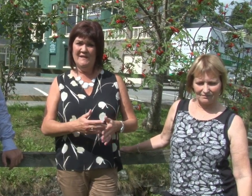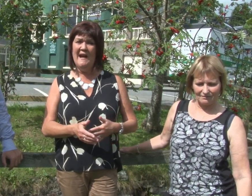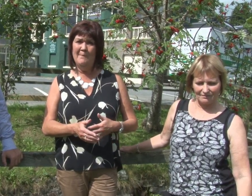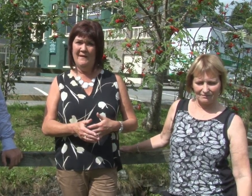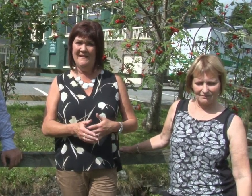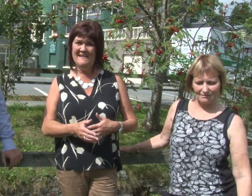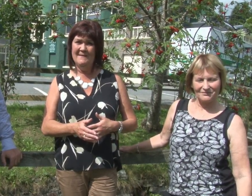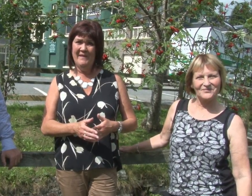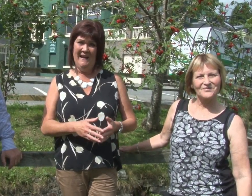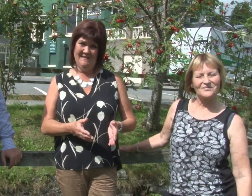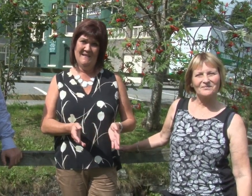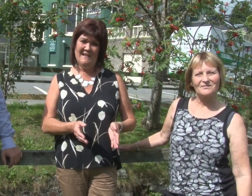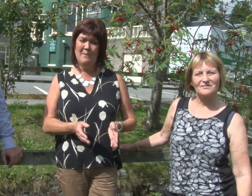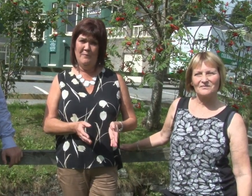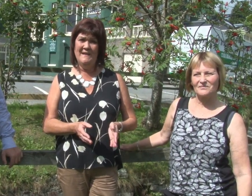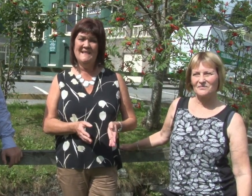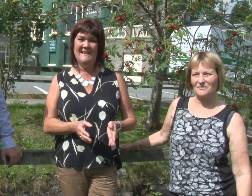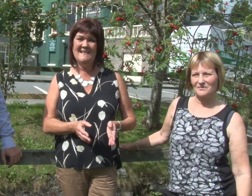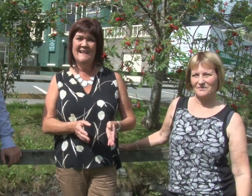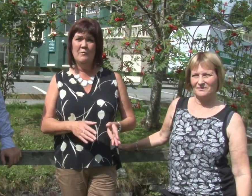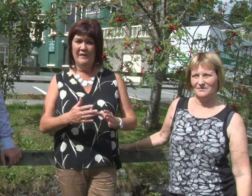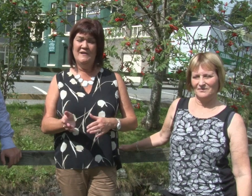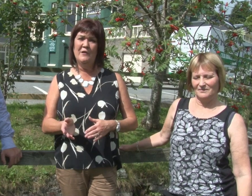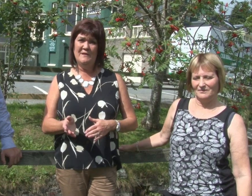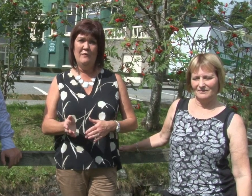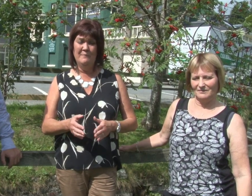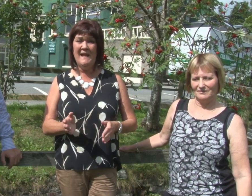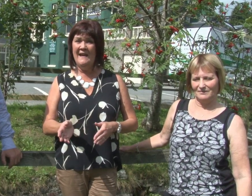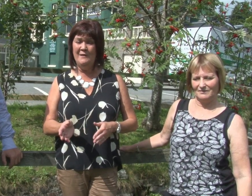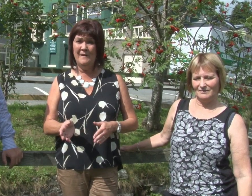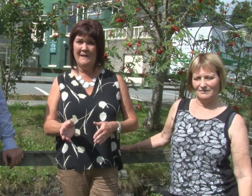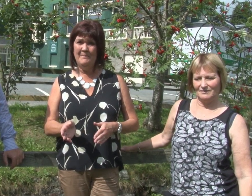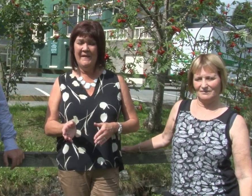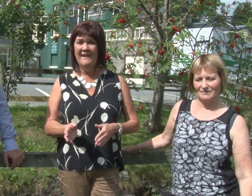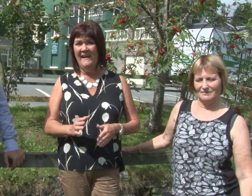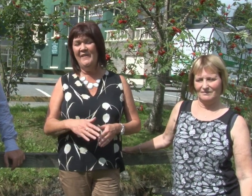of a tablet and skype for business with an interpreter who could be anywhere at